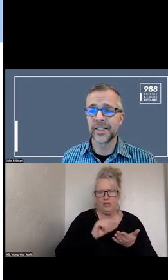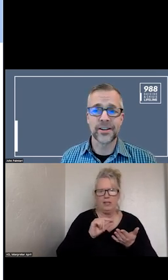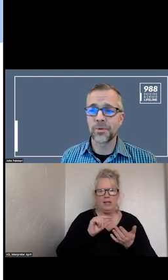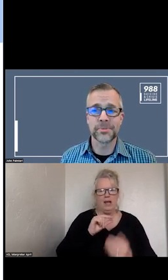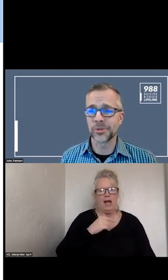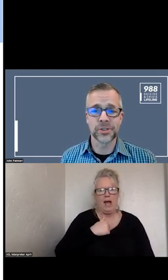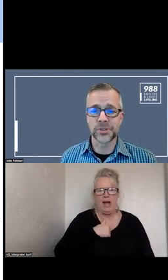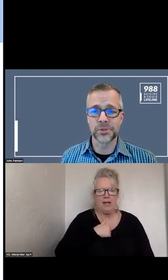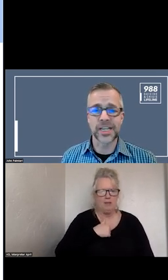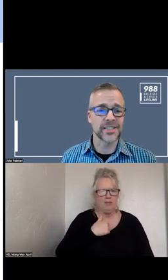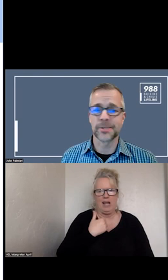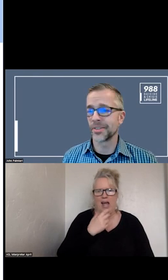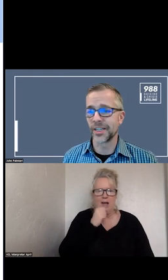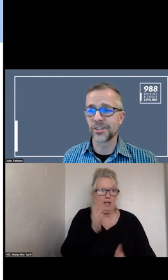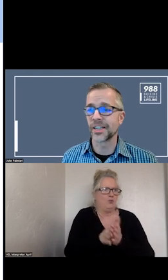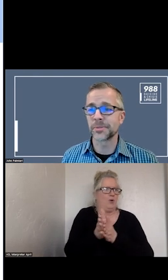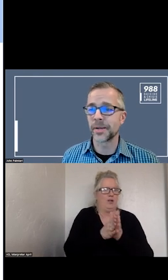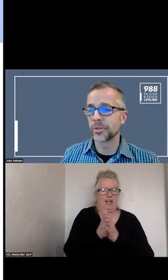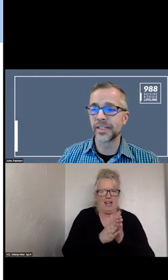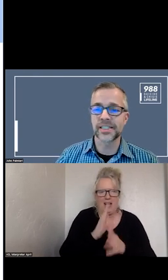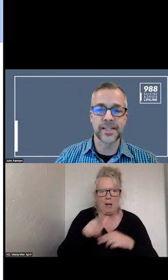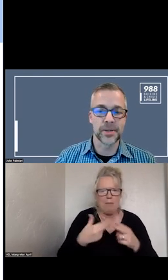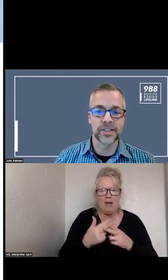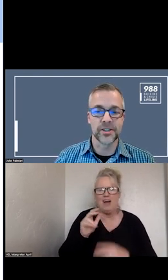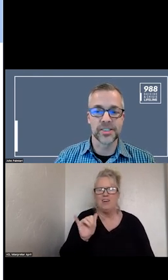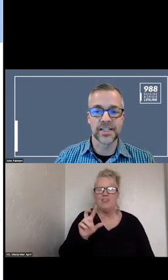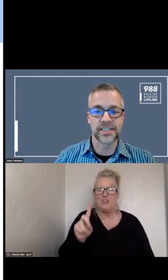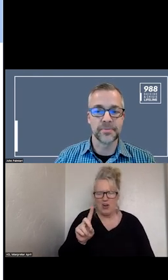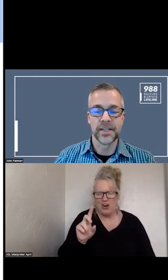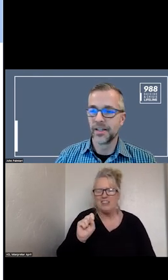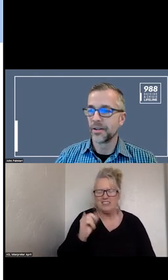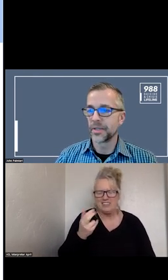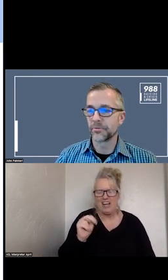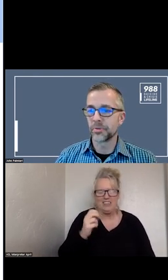I DON'T KNOW WHY I AM SO ENTHUSED BY THE YARD SIGNS. WE CAN